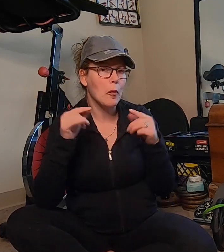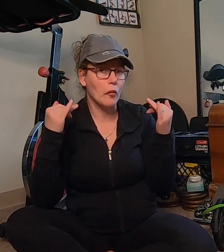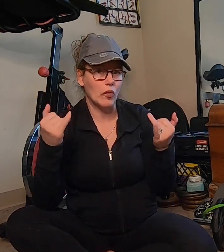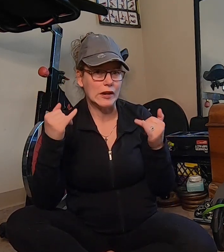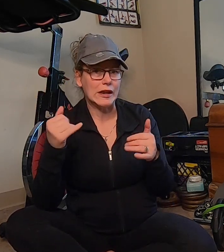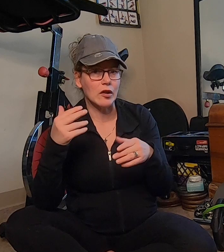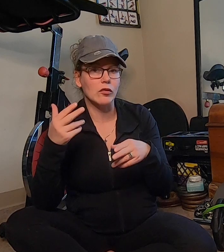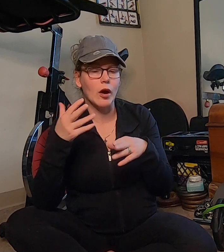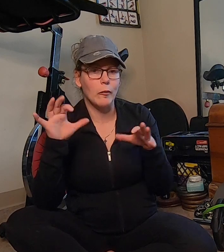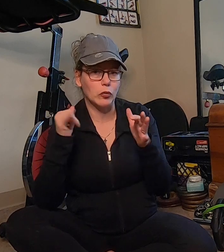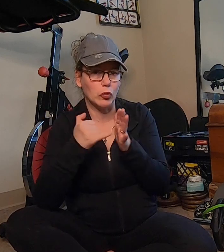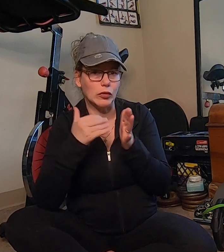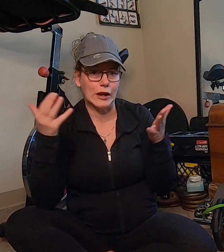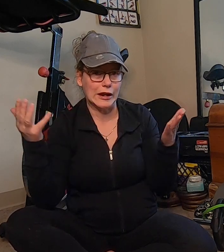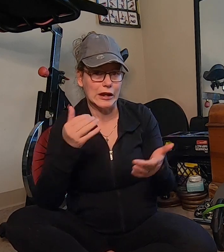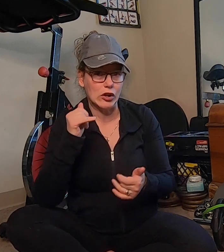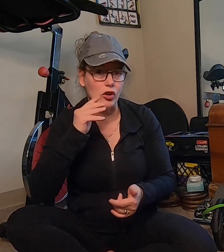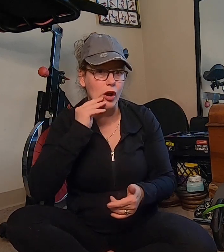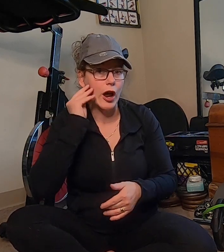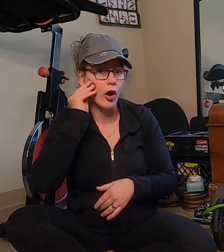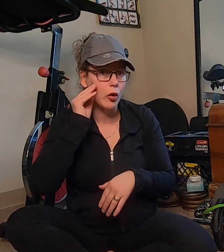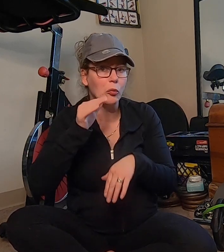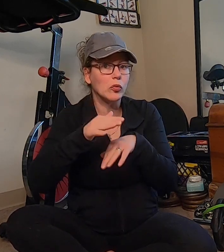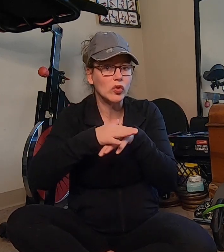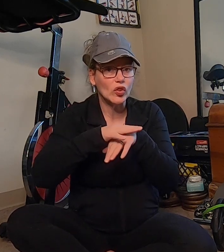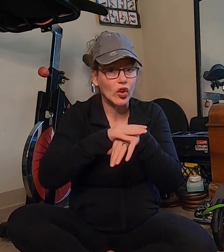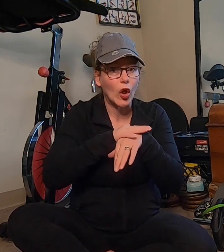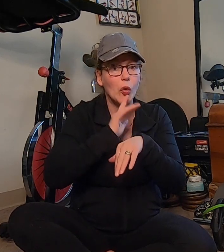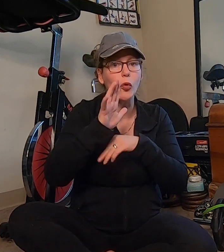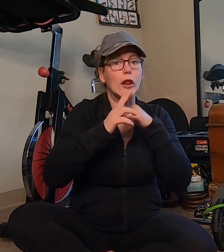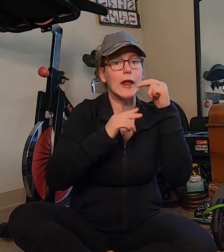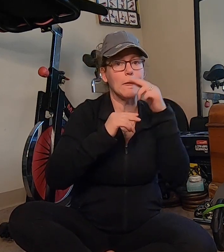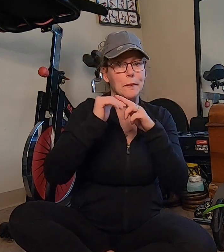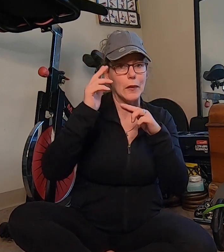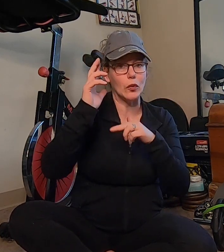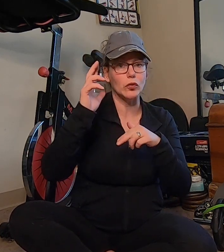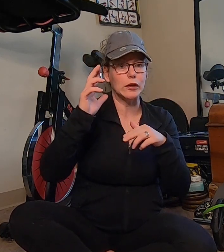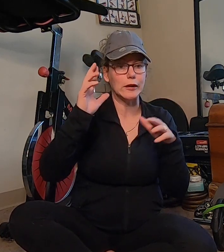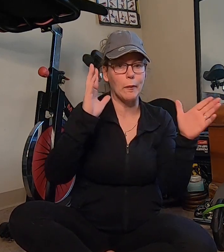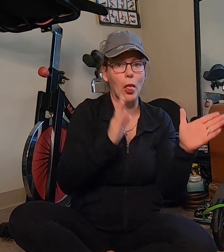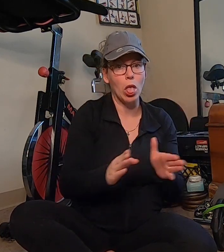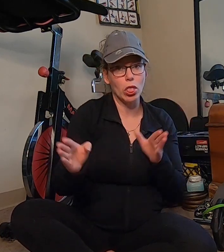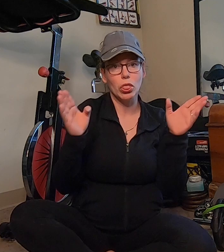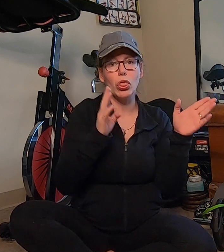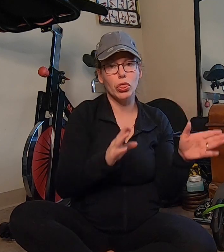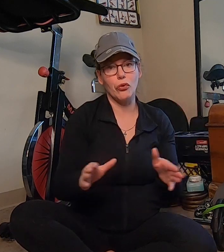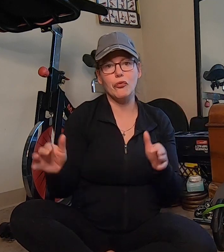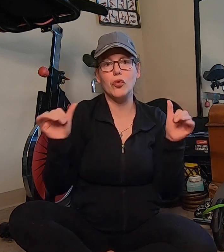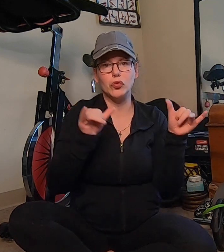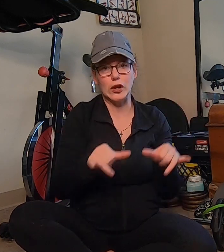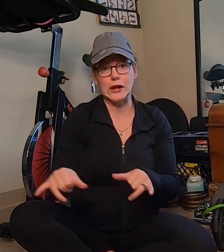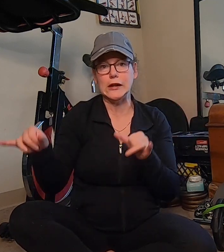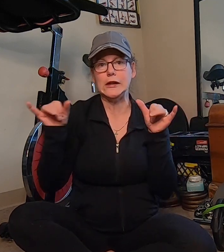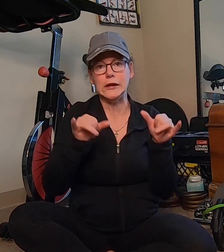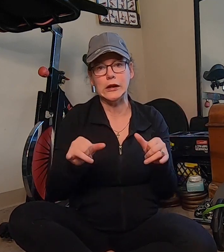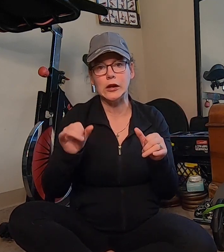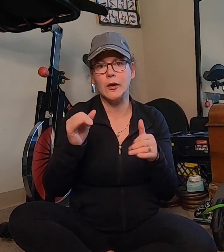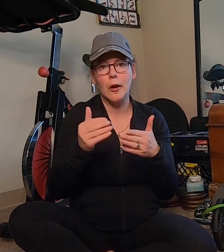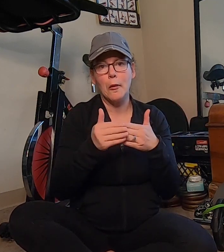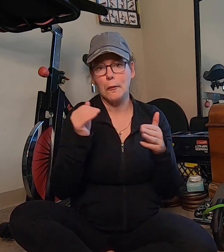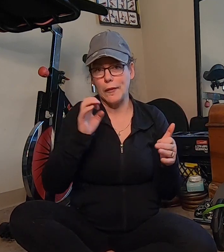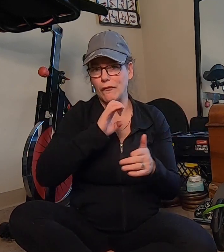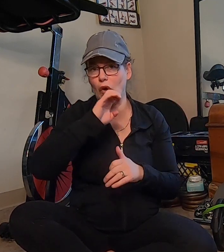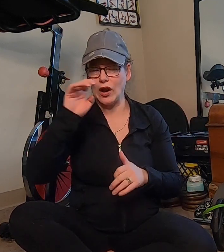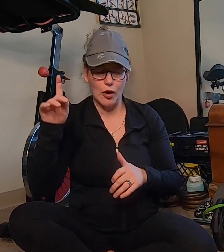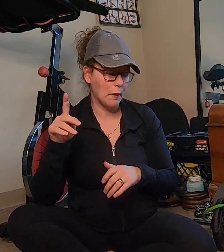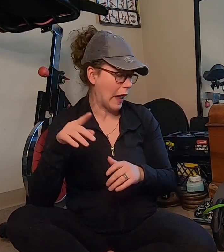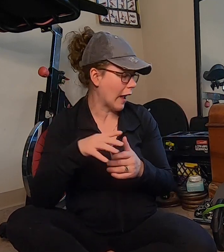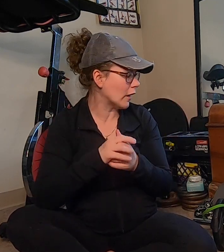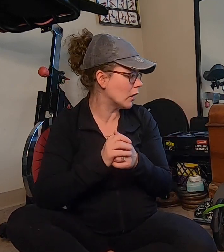but right now I'm doing it here at home slowly building up the routines before I go back